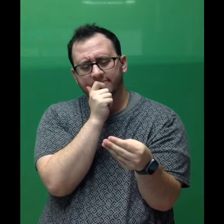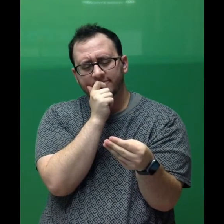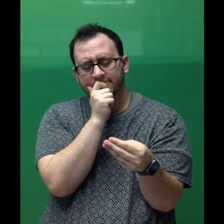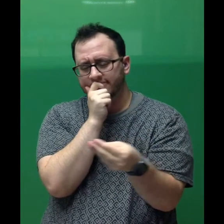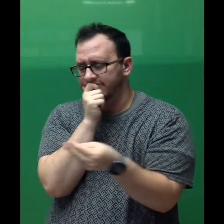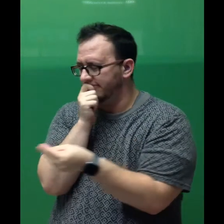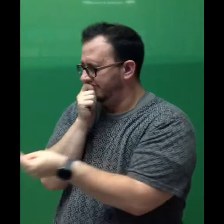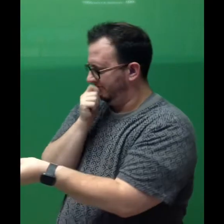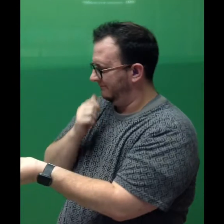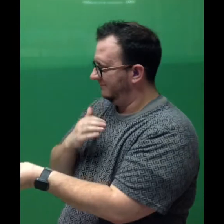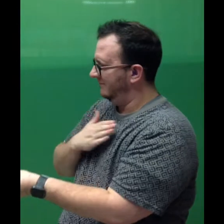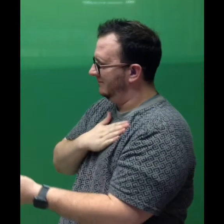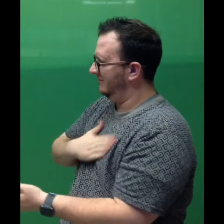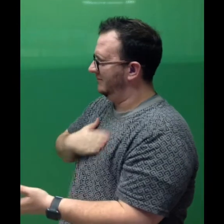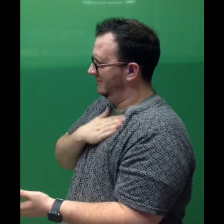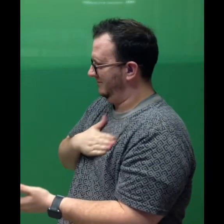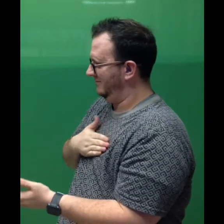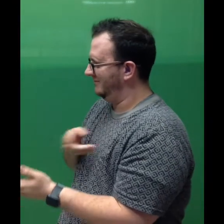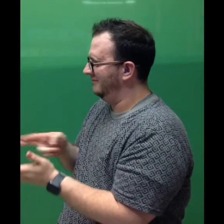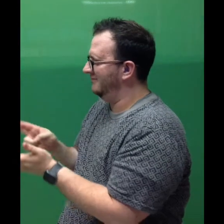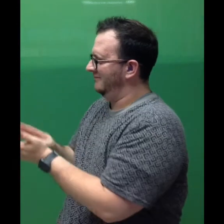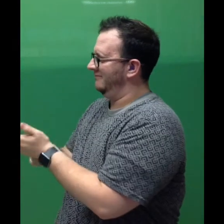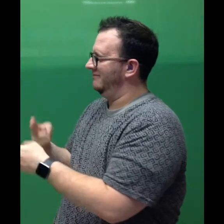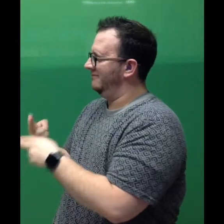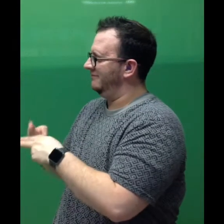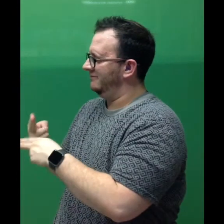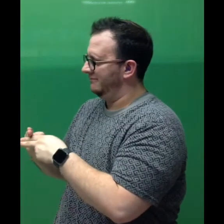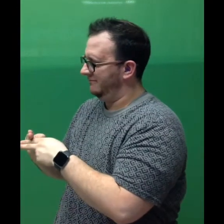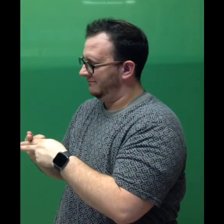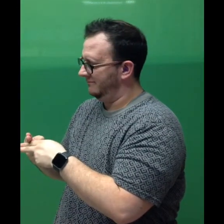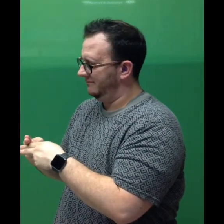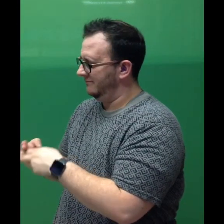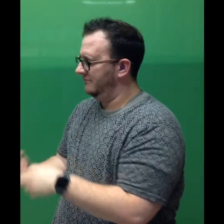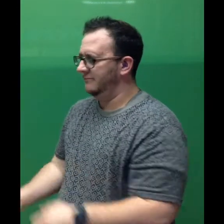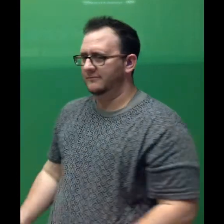And then she said... 'Please...sign it."